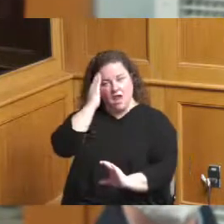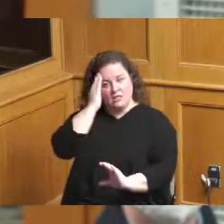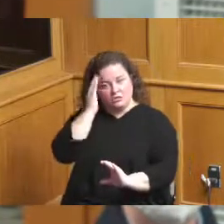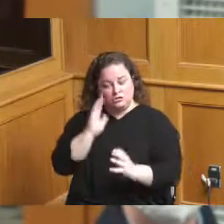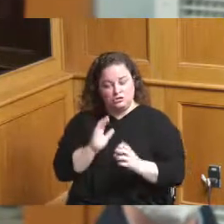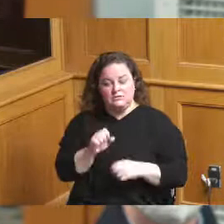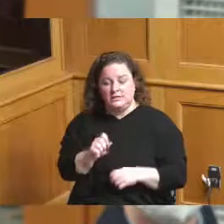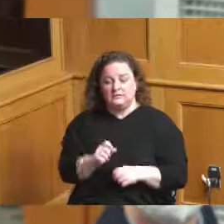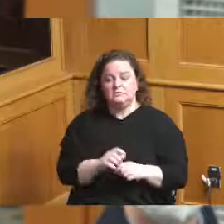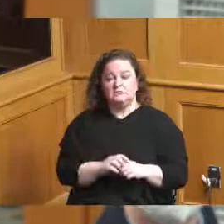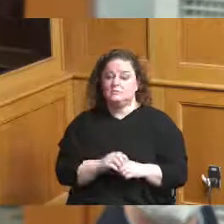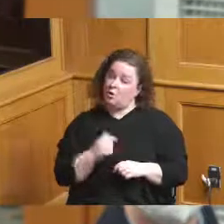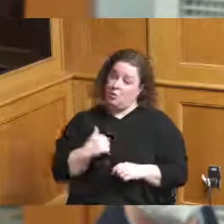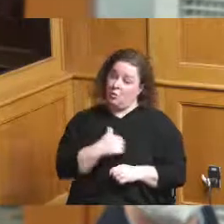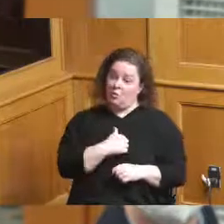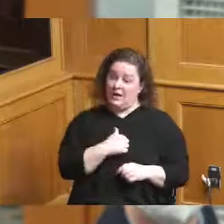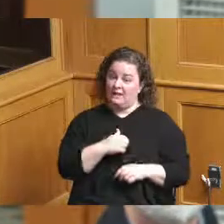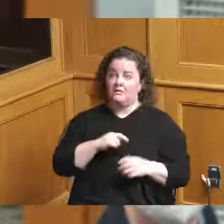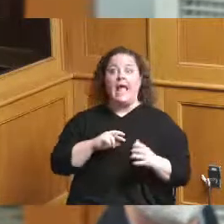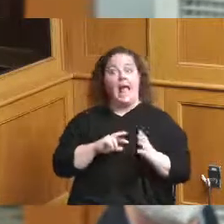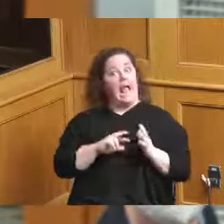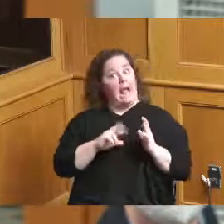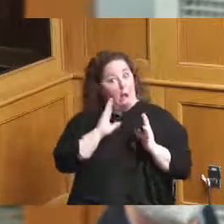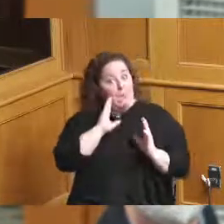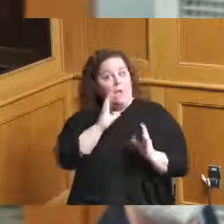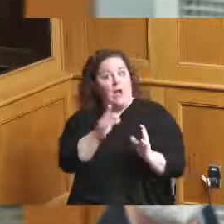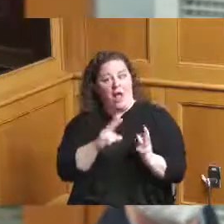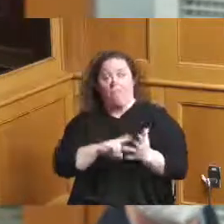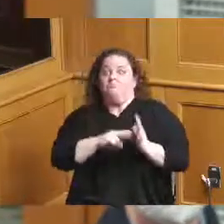so we do intend to do a national search for the developer of a hotel we do agree that there's a